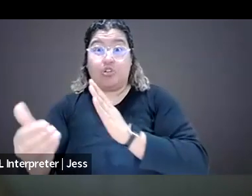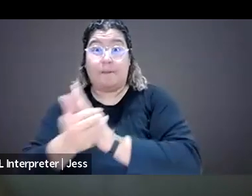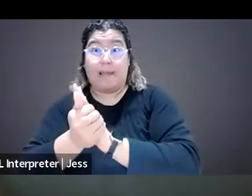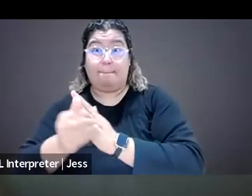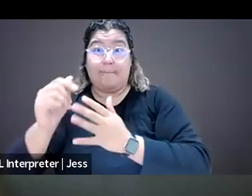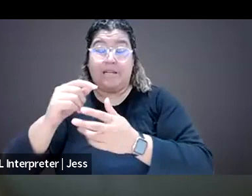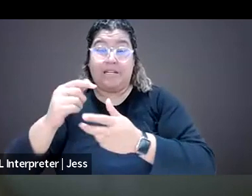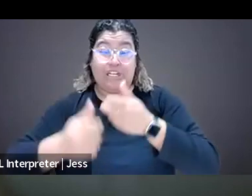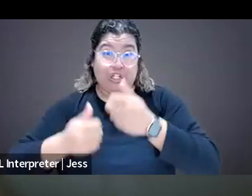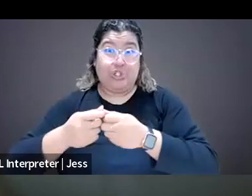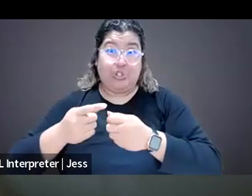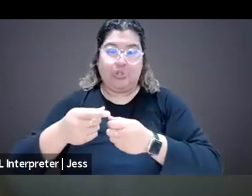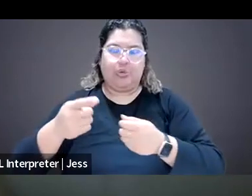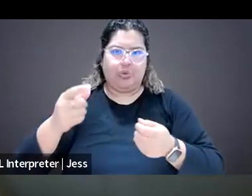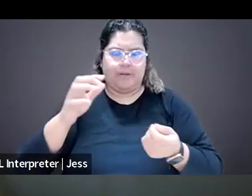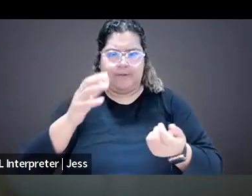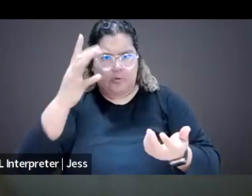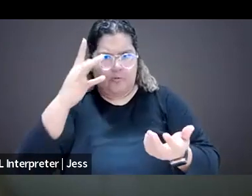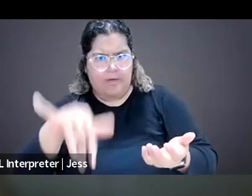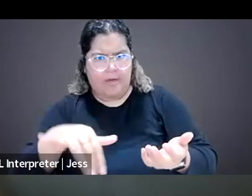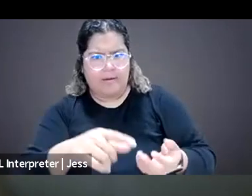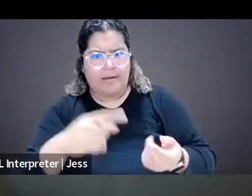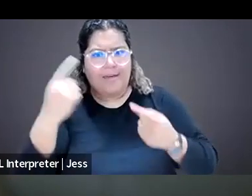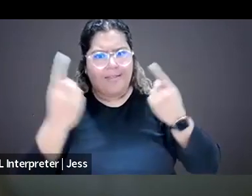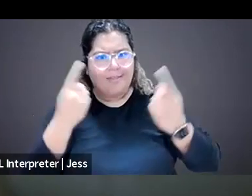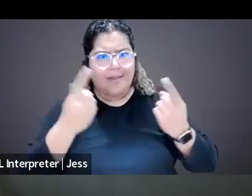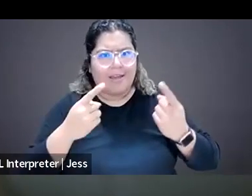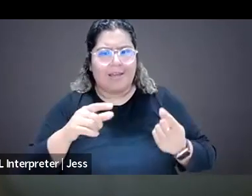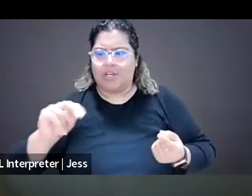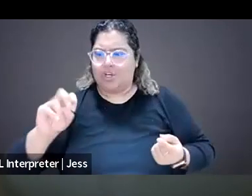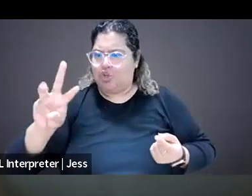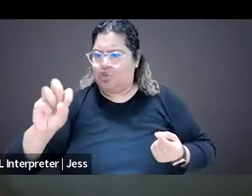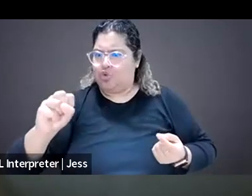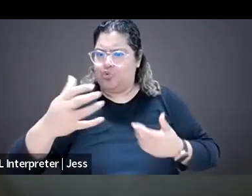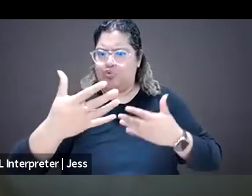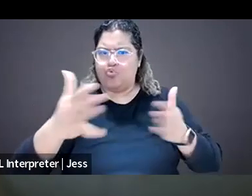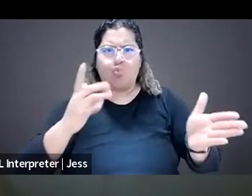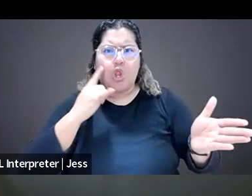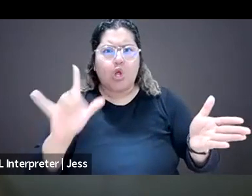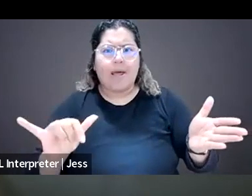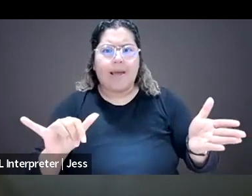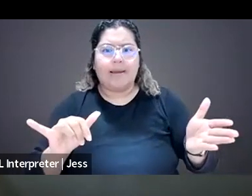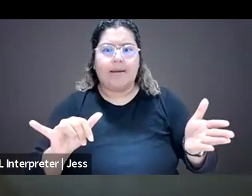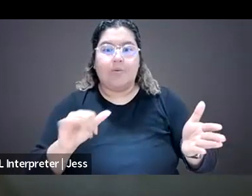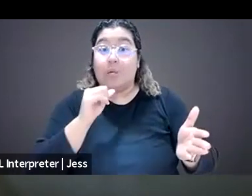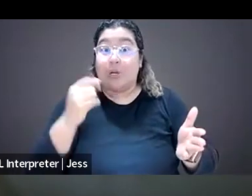A lot of the times when we think about what a newsroom should look like, we don't always think about like the future